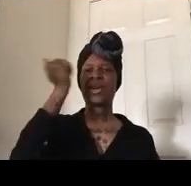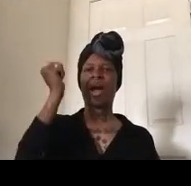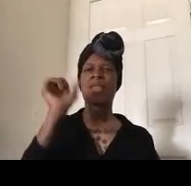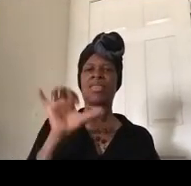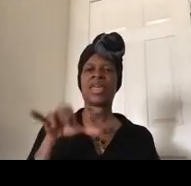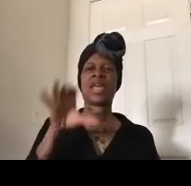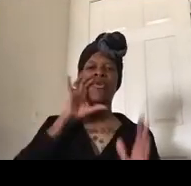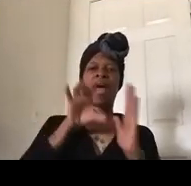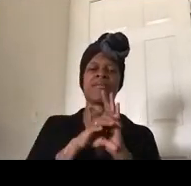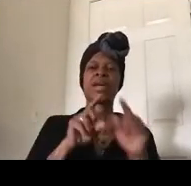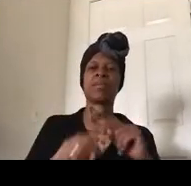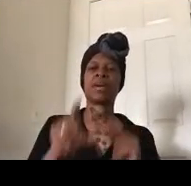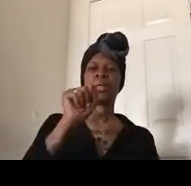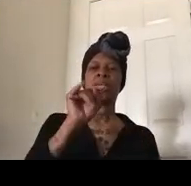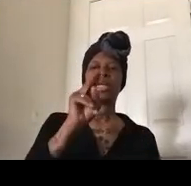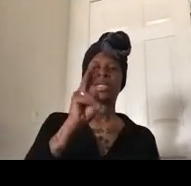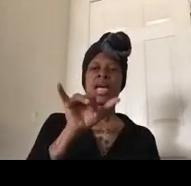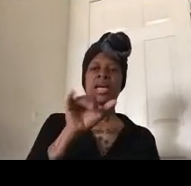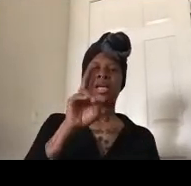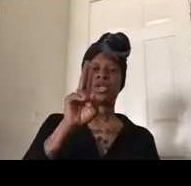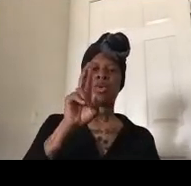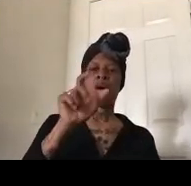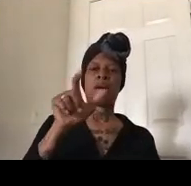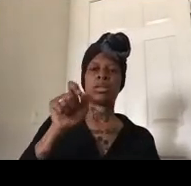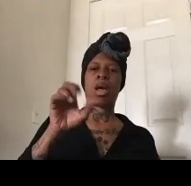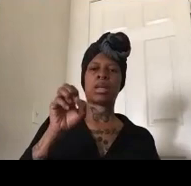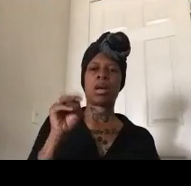slash black la demands and i'll put that in the chat as well